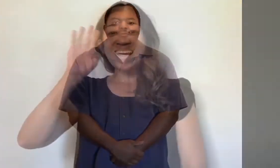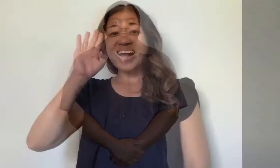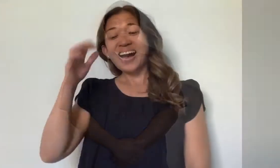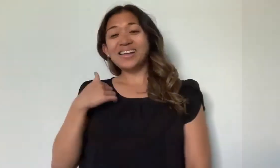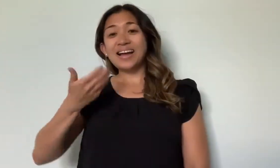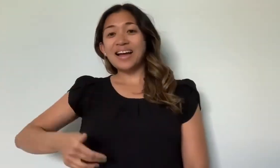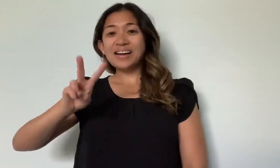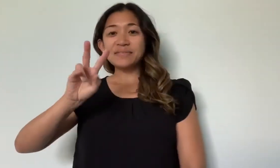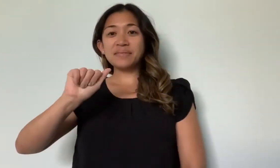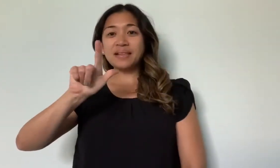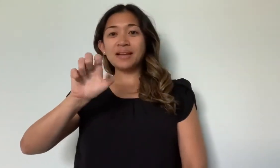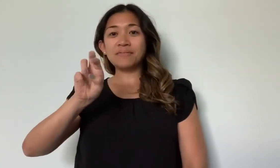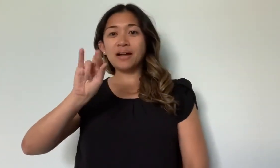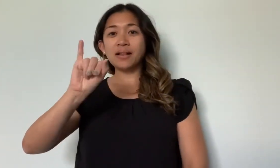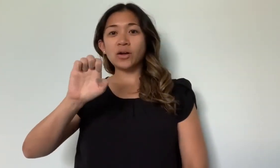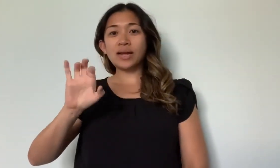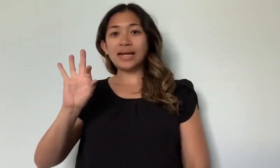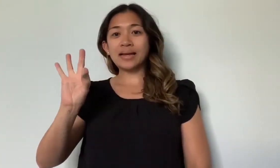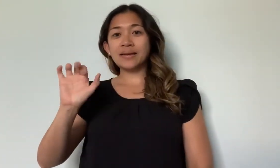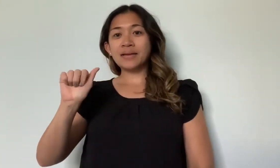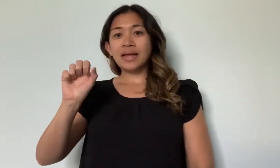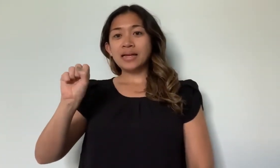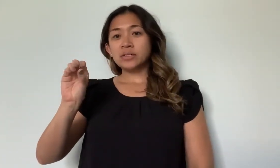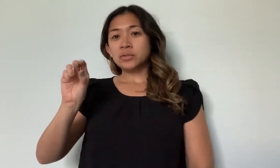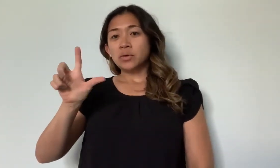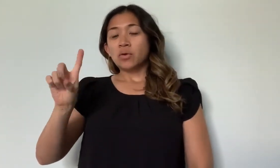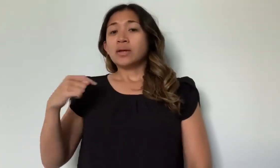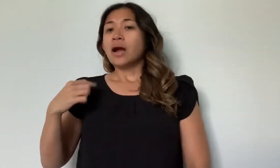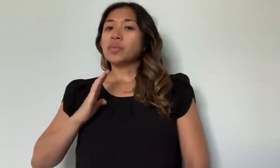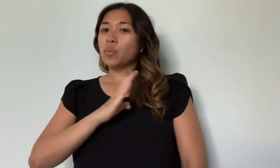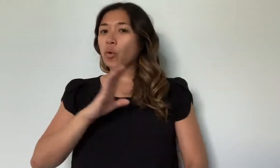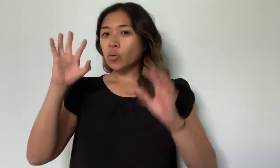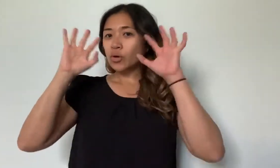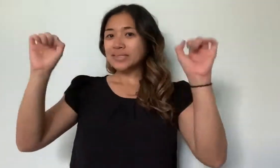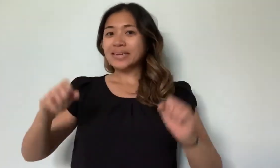Hello, I am Valerie Fasold, Board President.